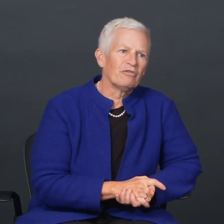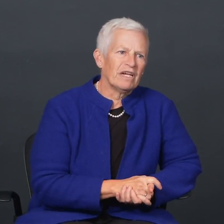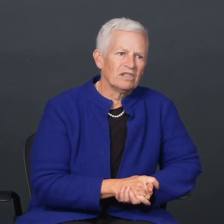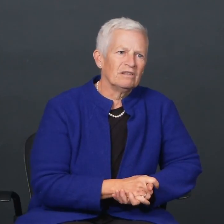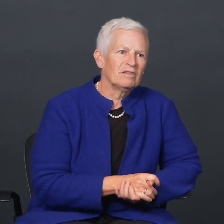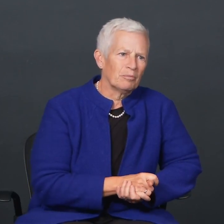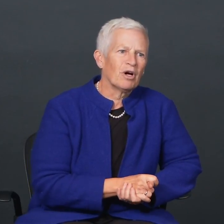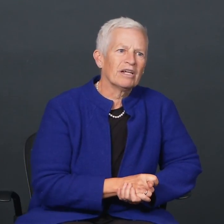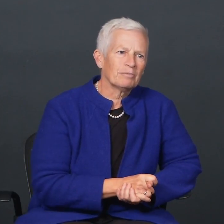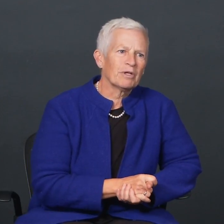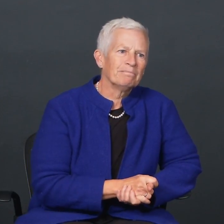profession to prosper.